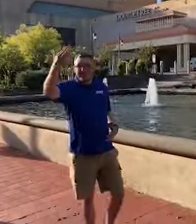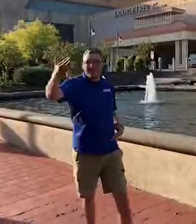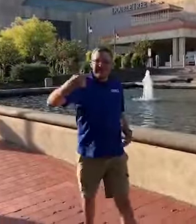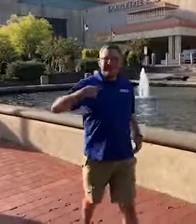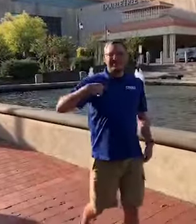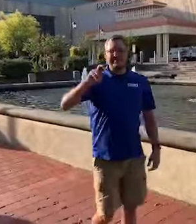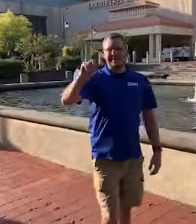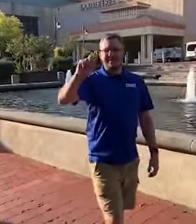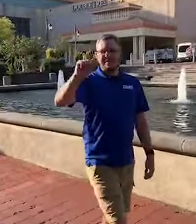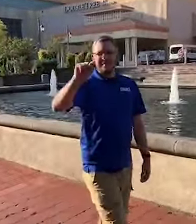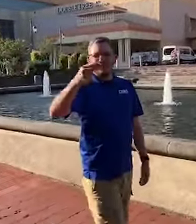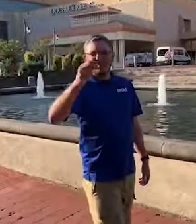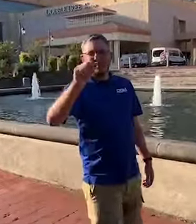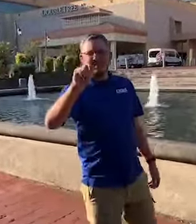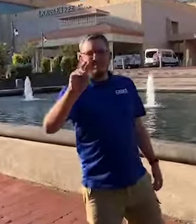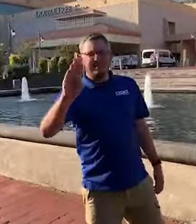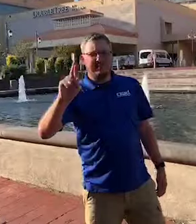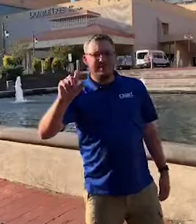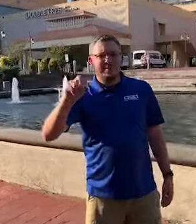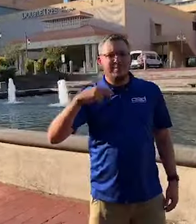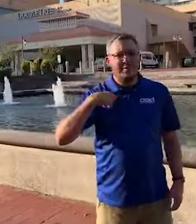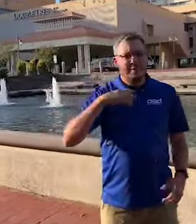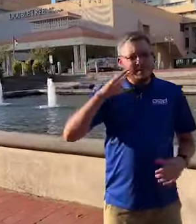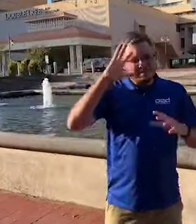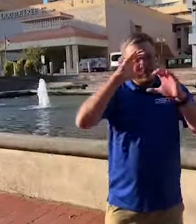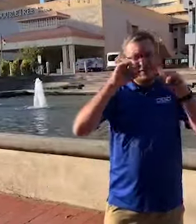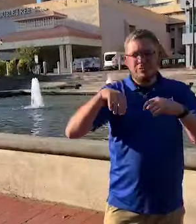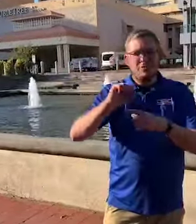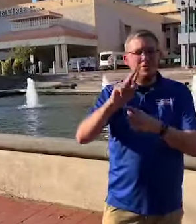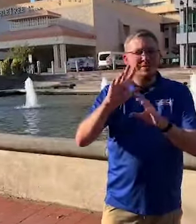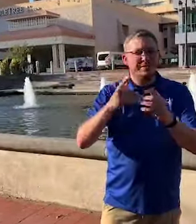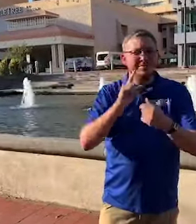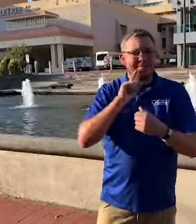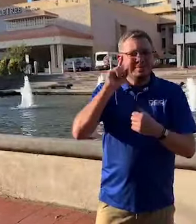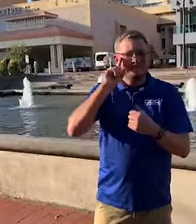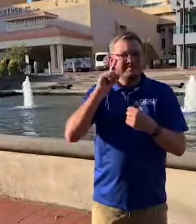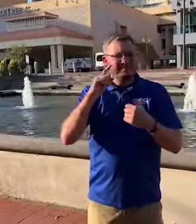Hello! I’m Nathan Burleson and I am the President of the Arkansas Association of the Deaf (AAD).